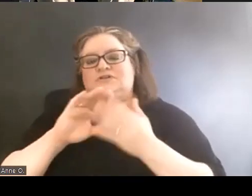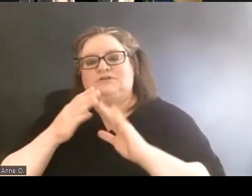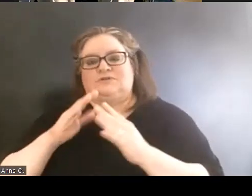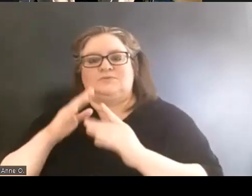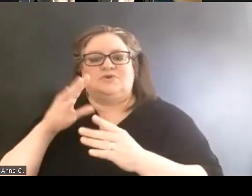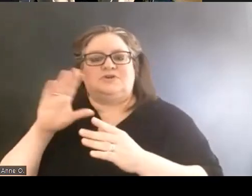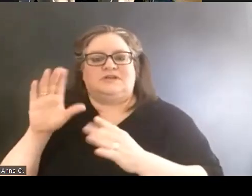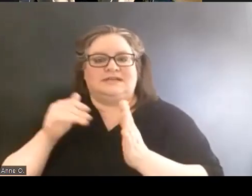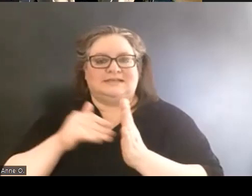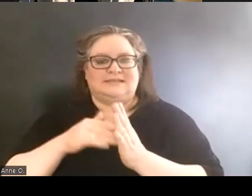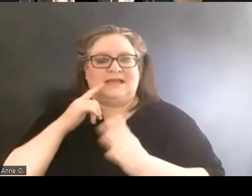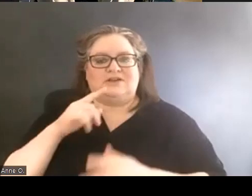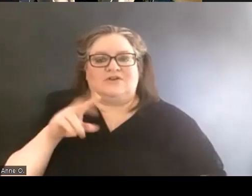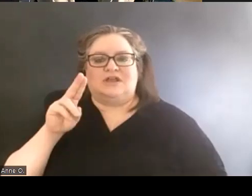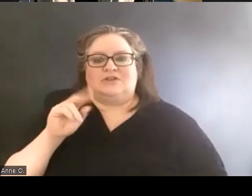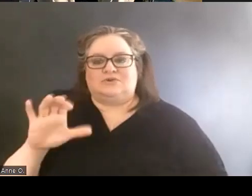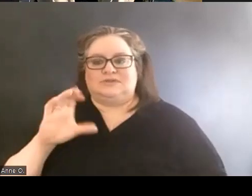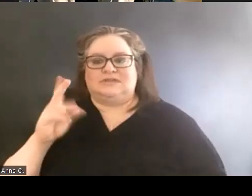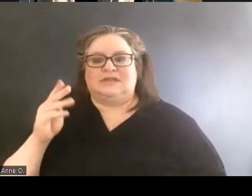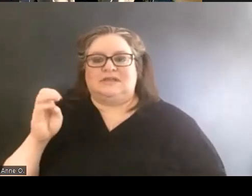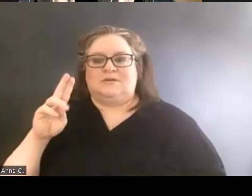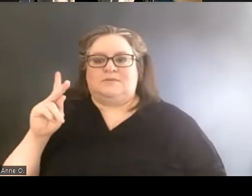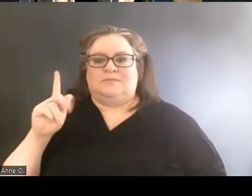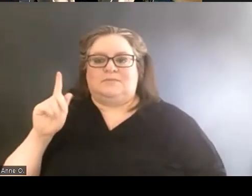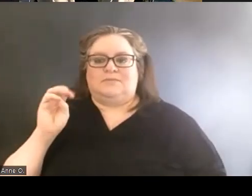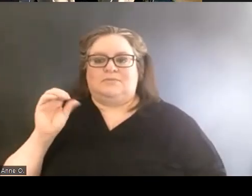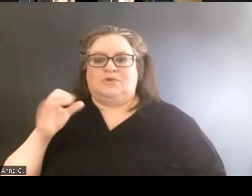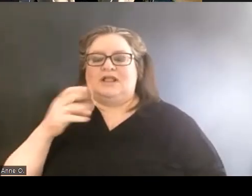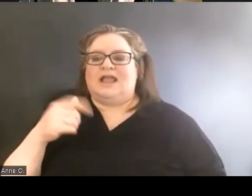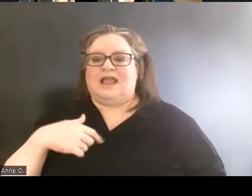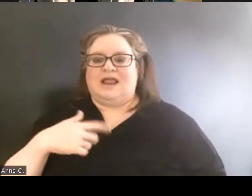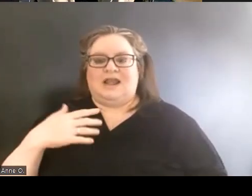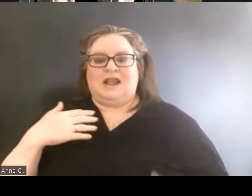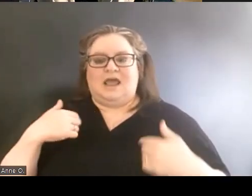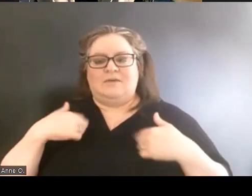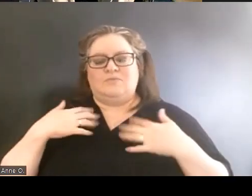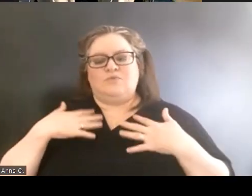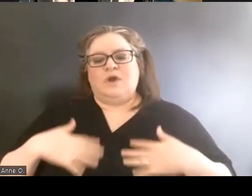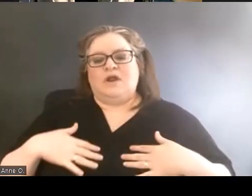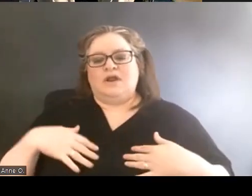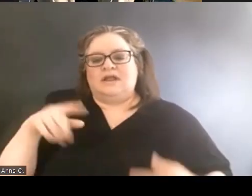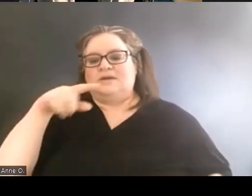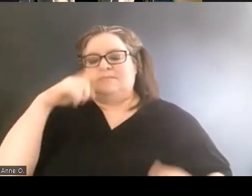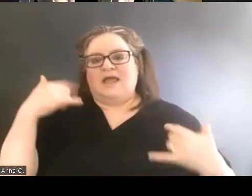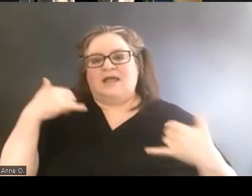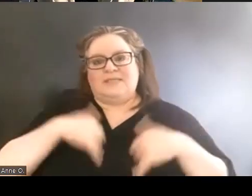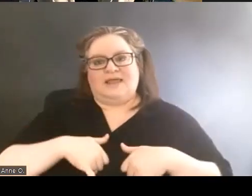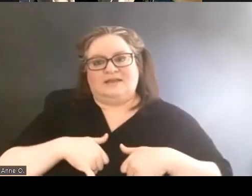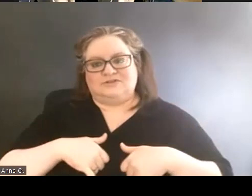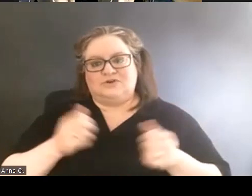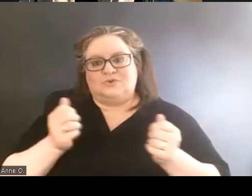And I am wearing a black blazer with a polka dot dress